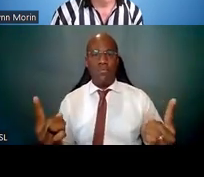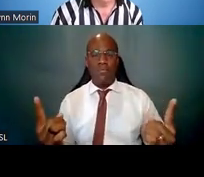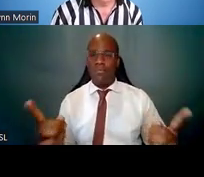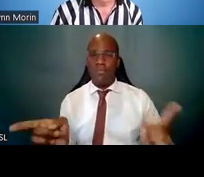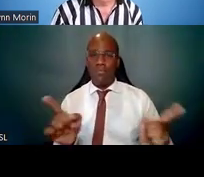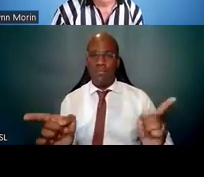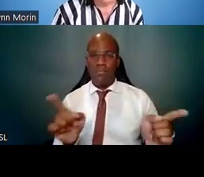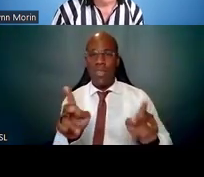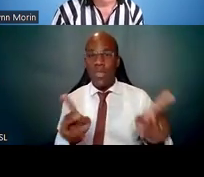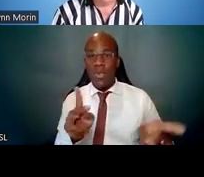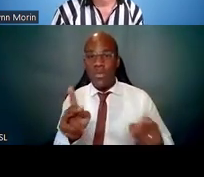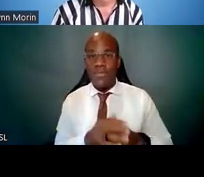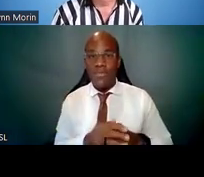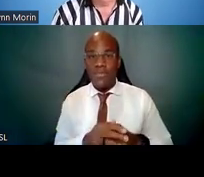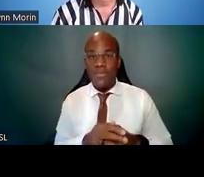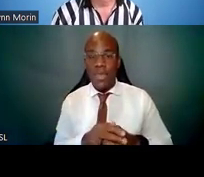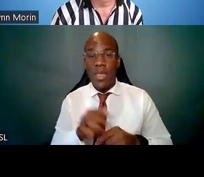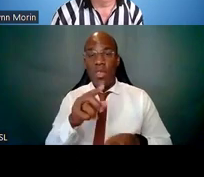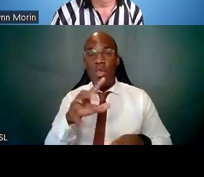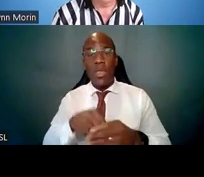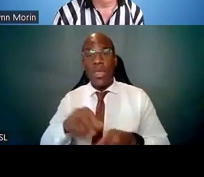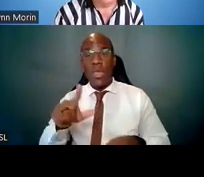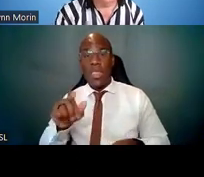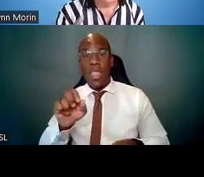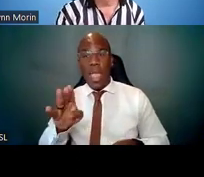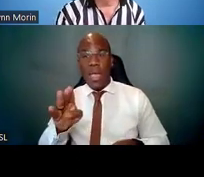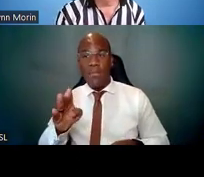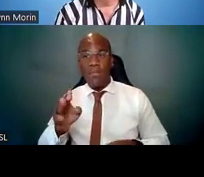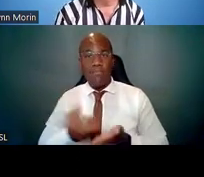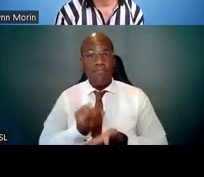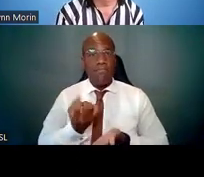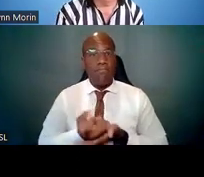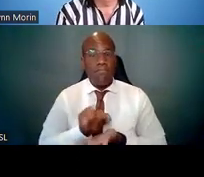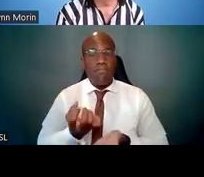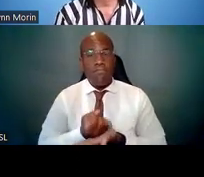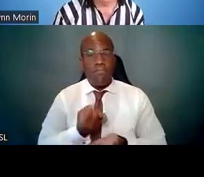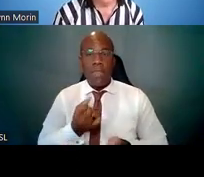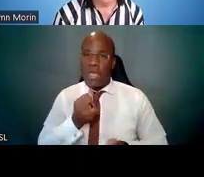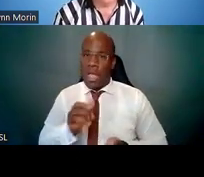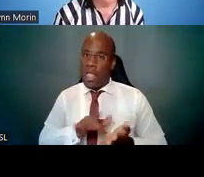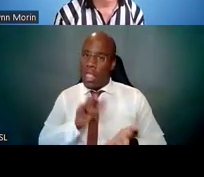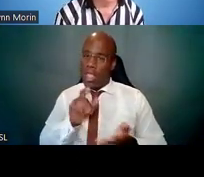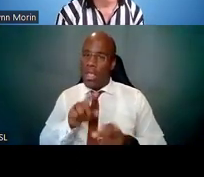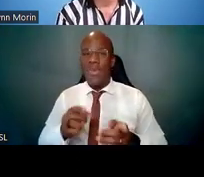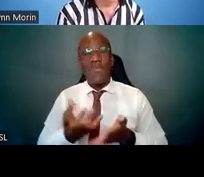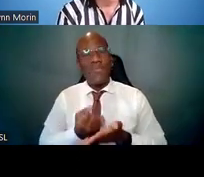and I don't mean that in the negative connotation -- but getting access to the resources in the lab,